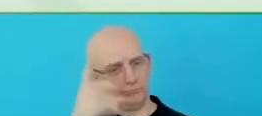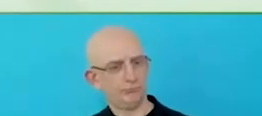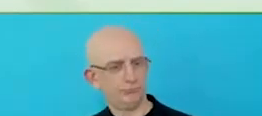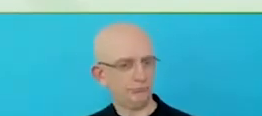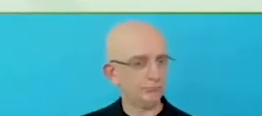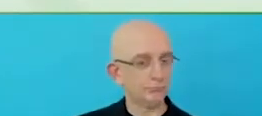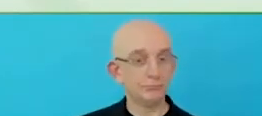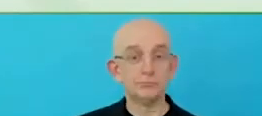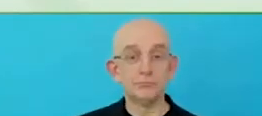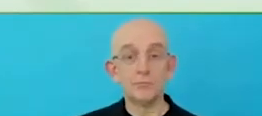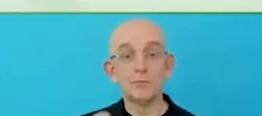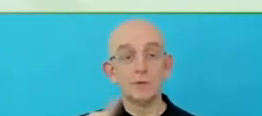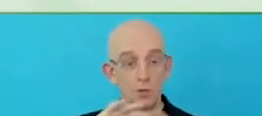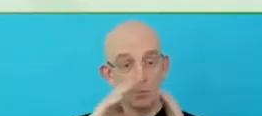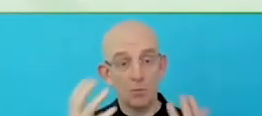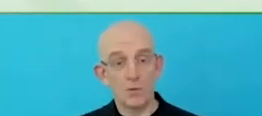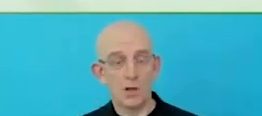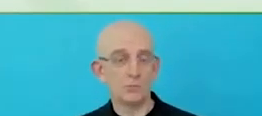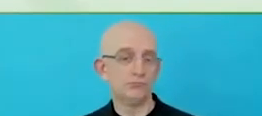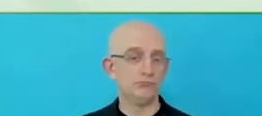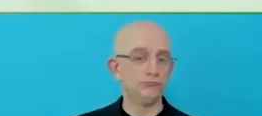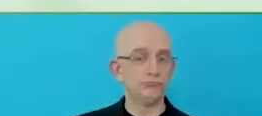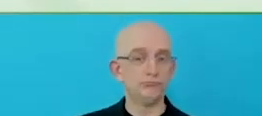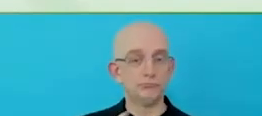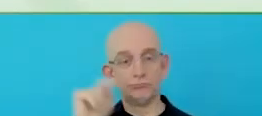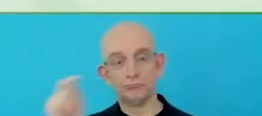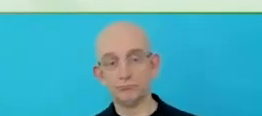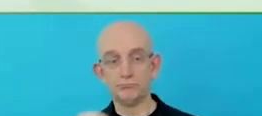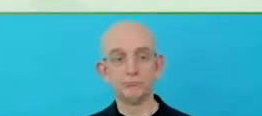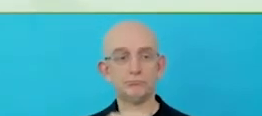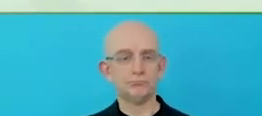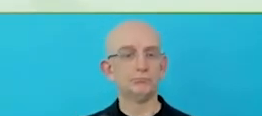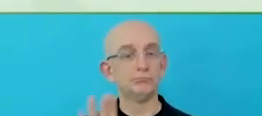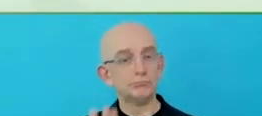And we really look to drive this through our kind of five key values